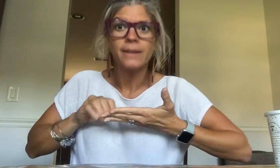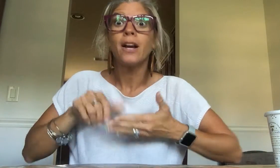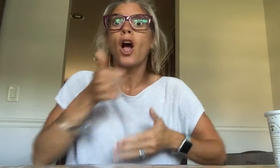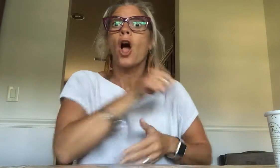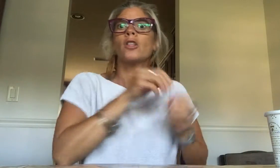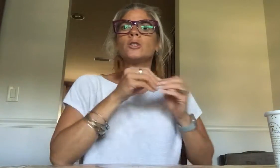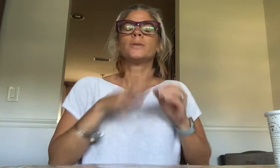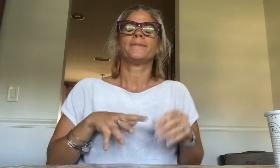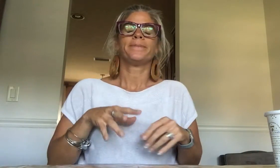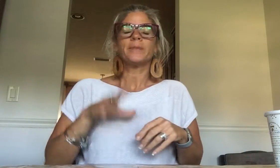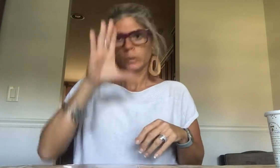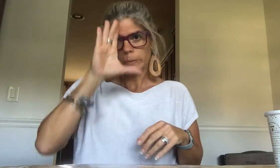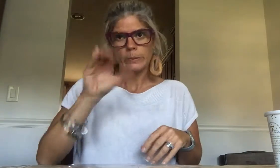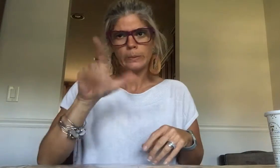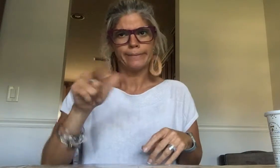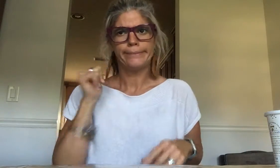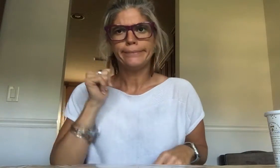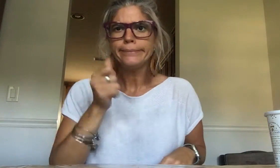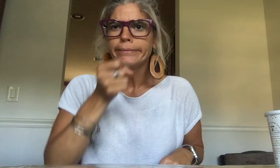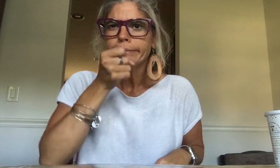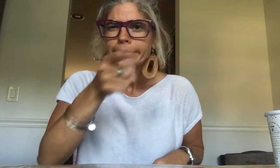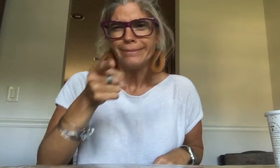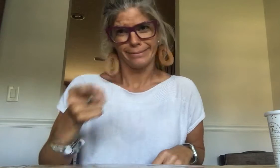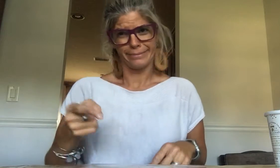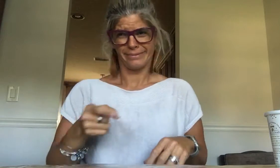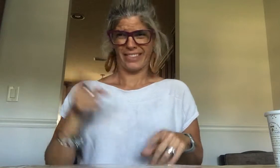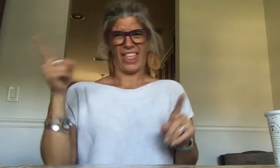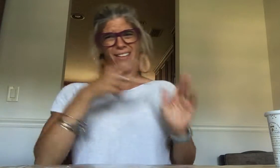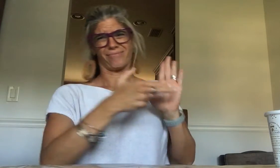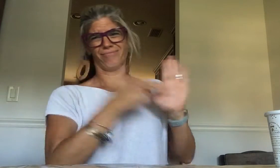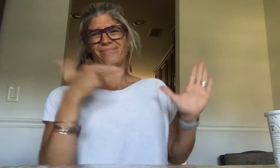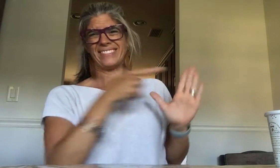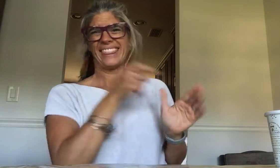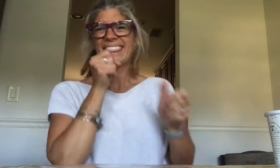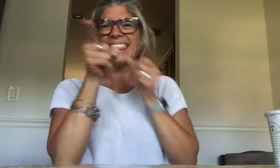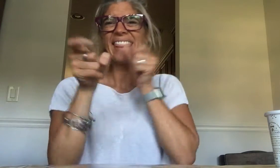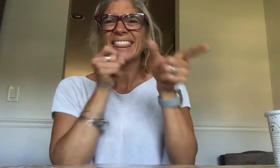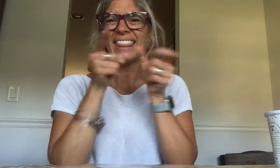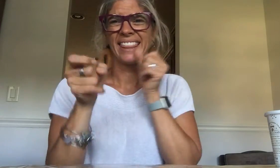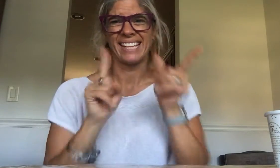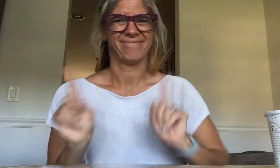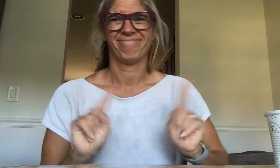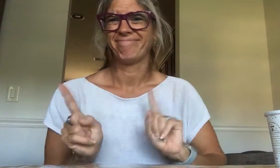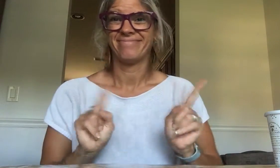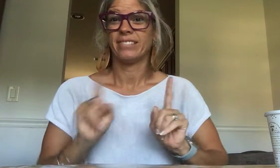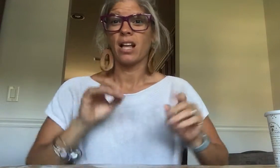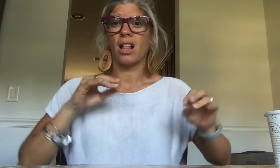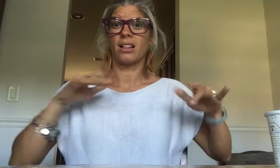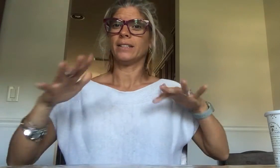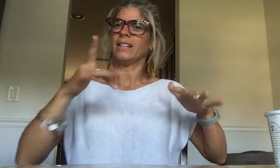The other students played it cool - no one wants to be a snitch